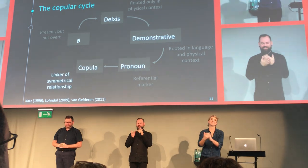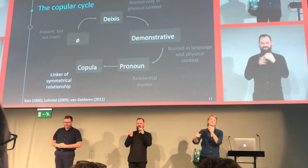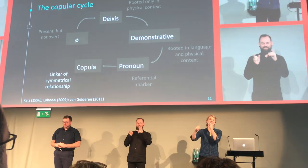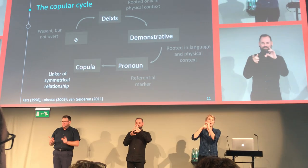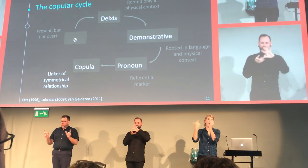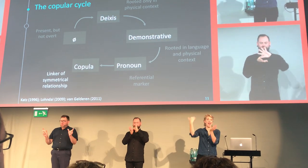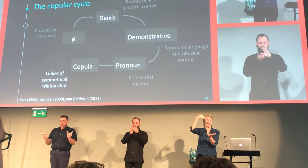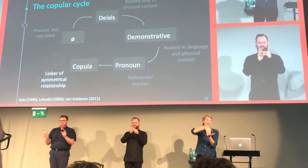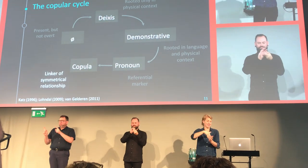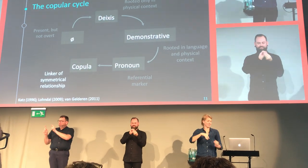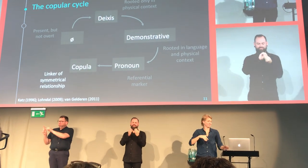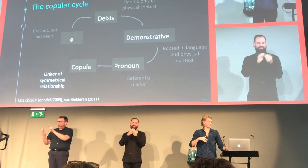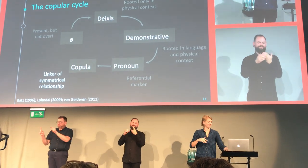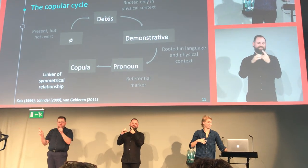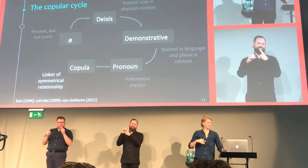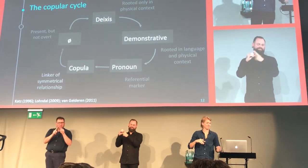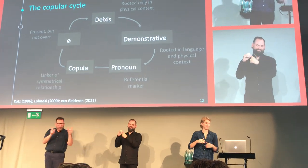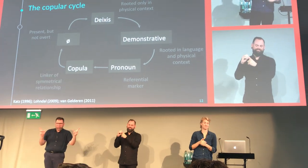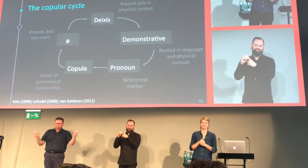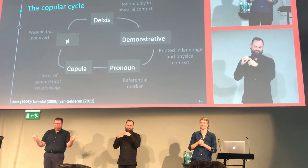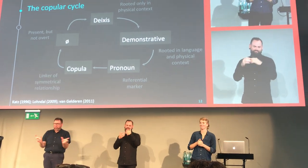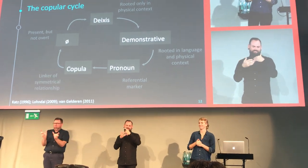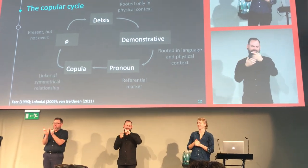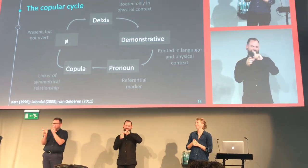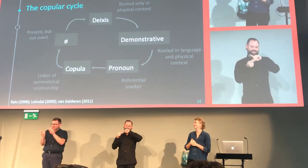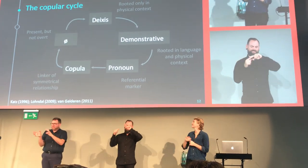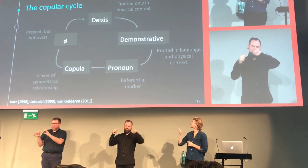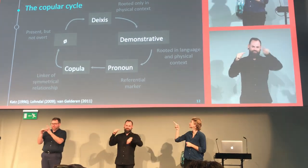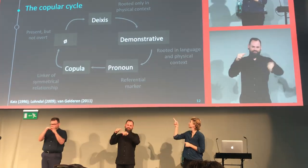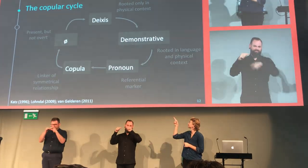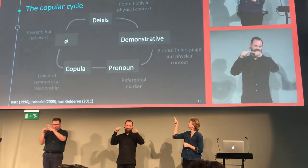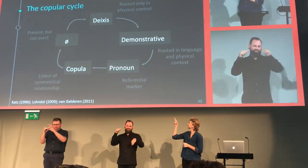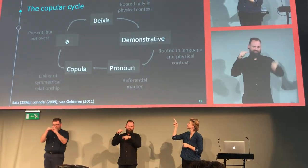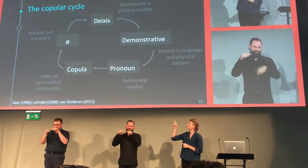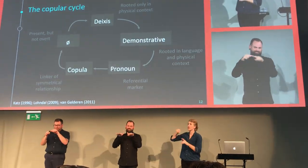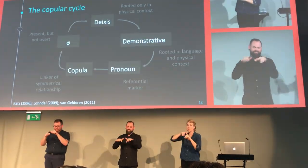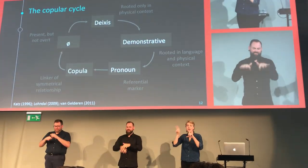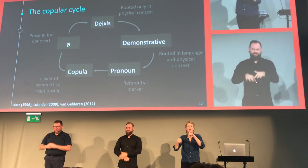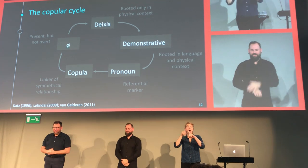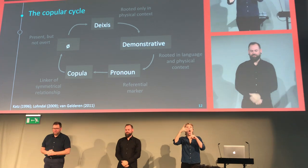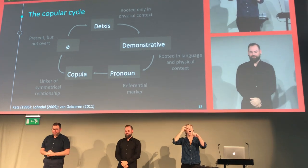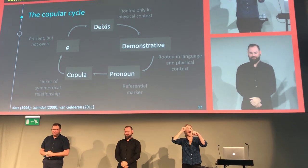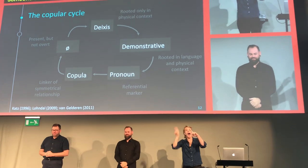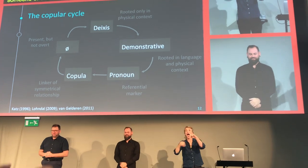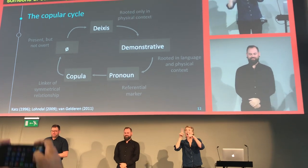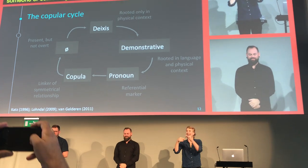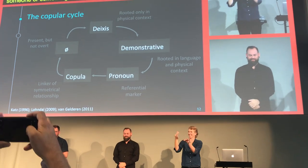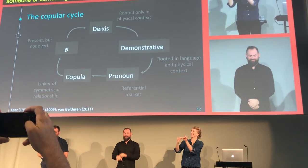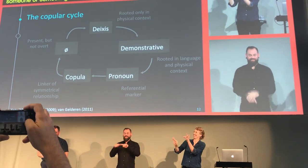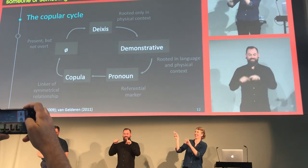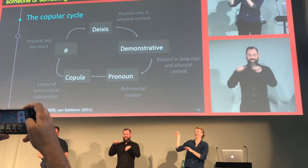We can see that it's become cliticized and then it turns out that it becomes a zero copula again.